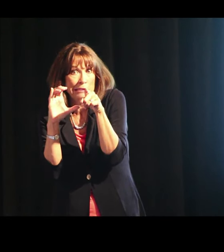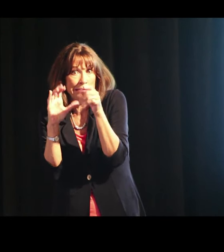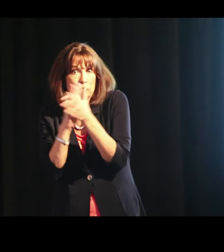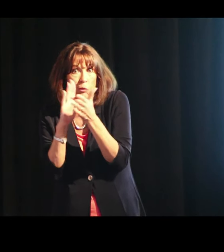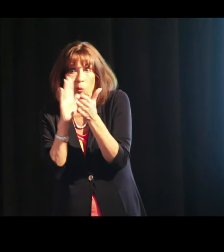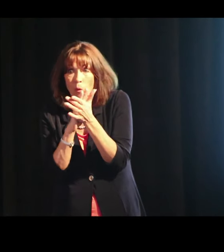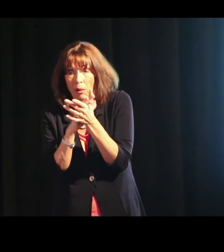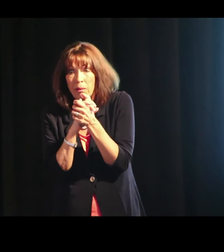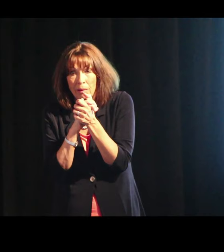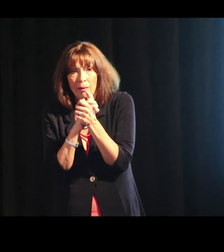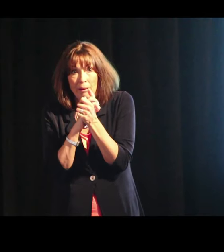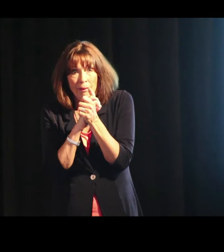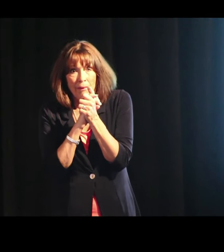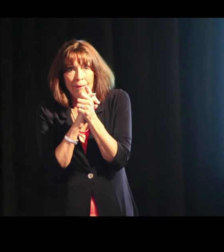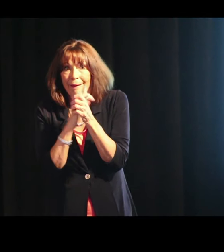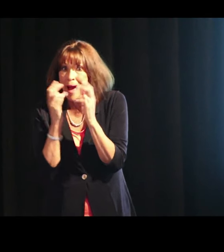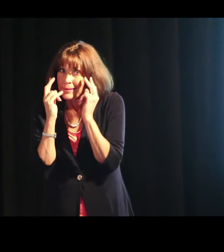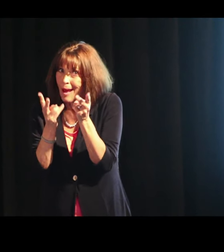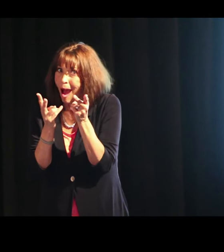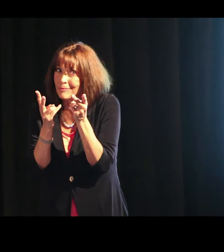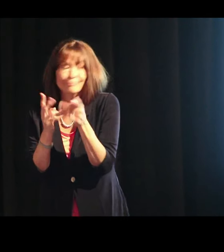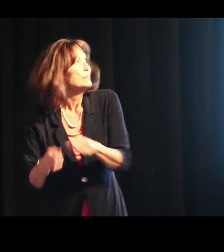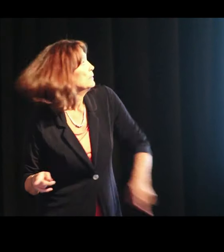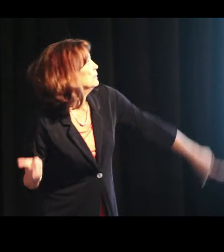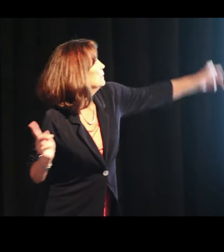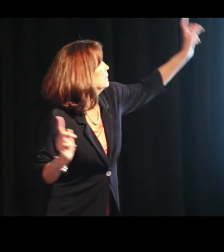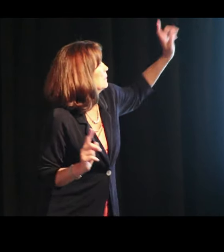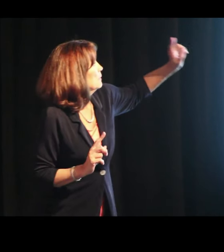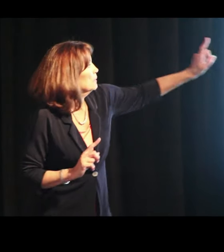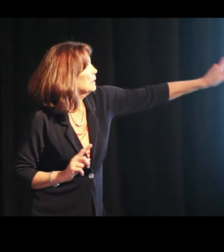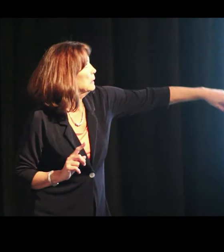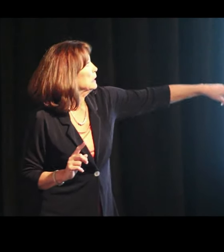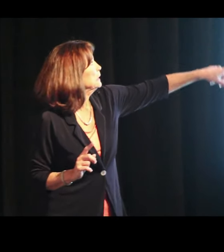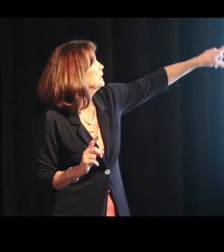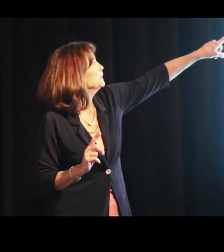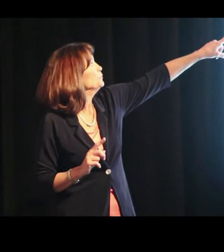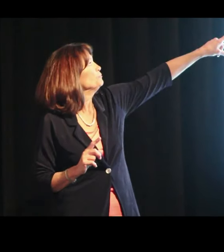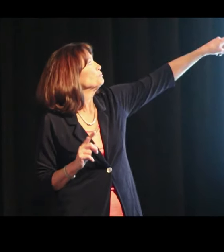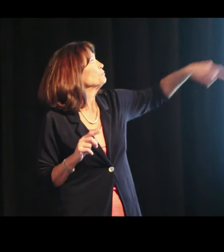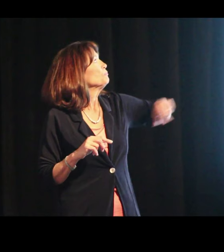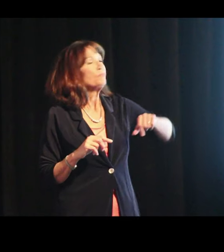in Eric's school. I saw that.